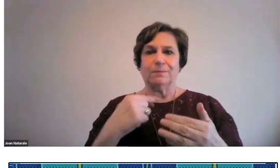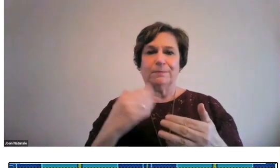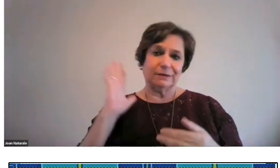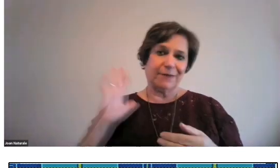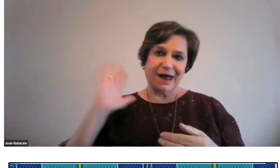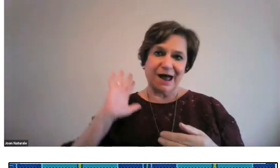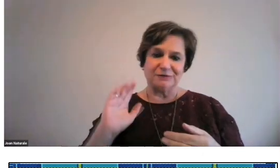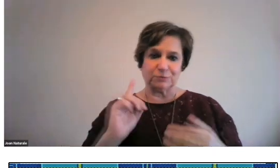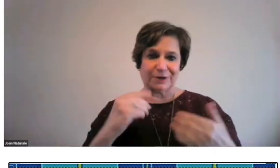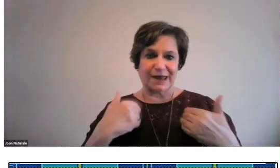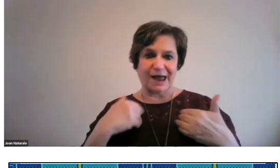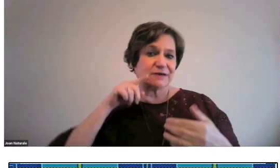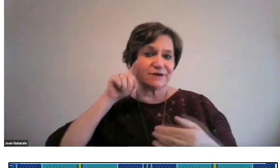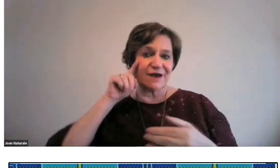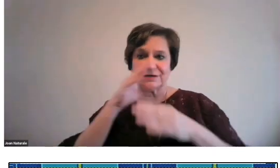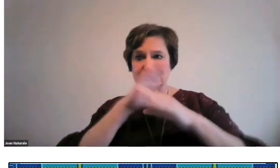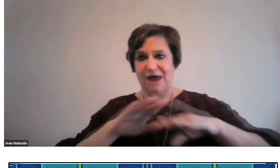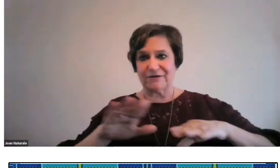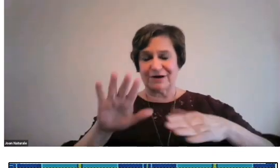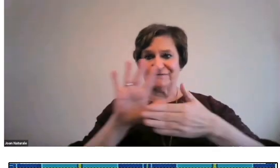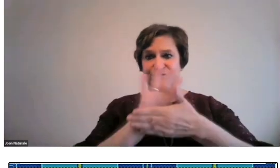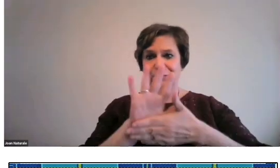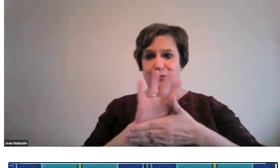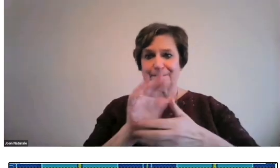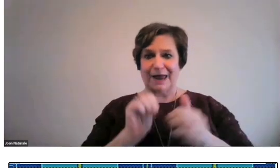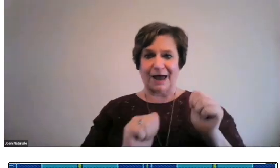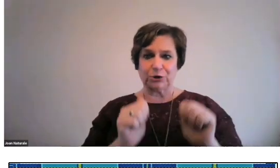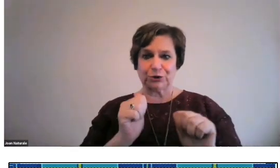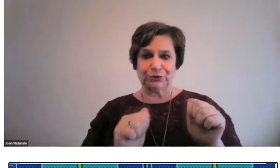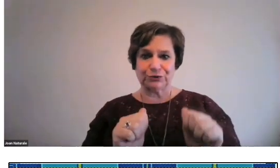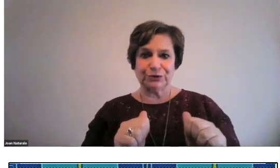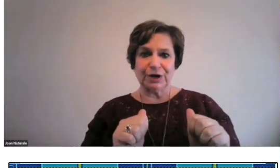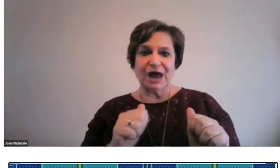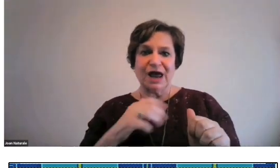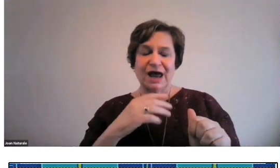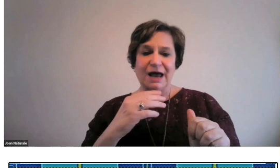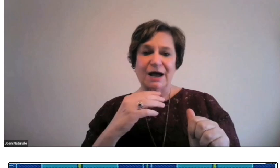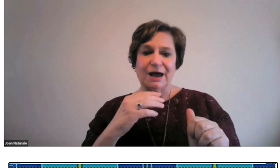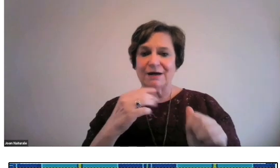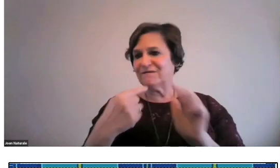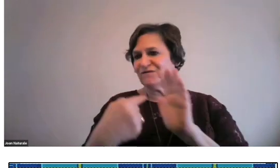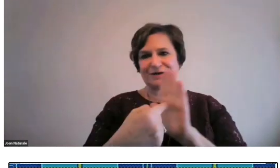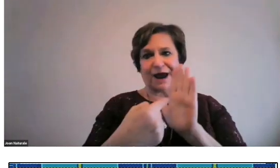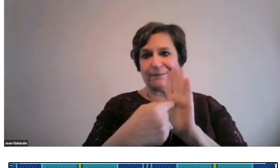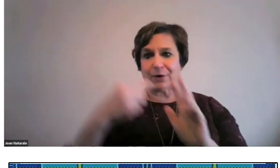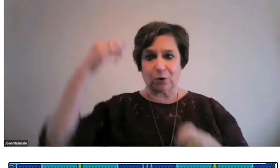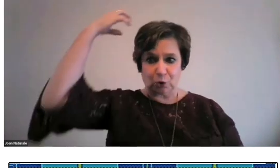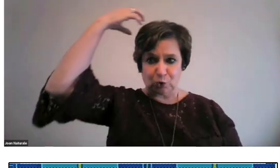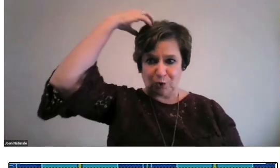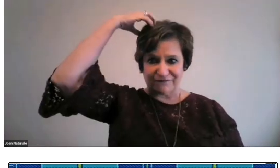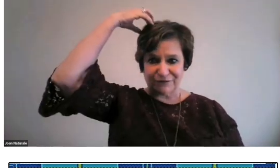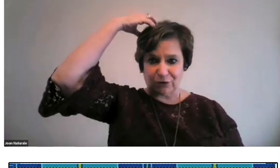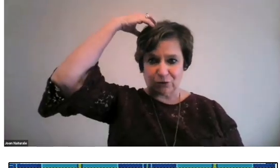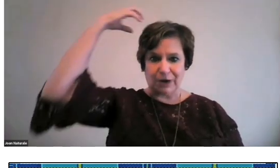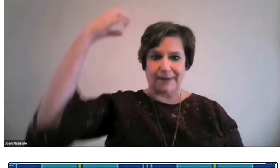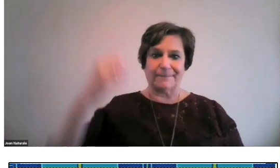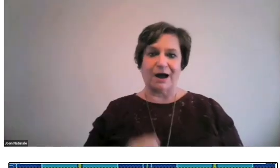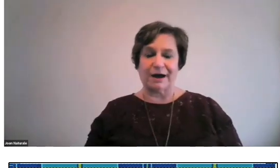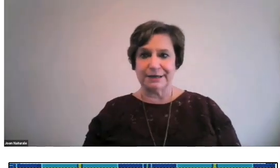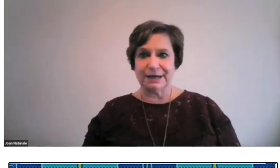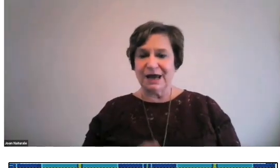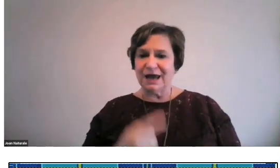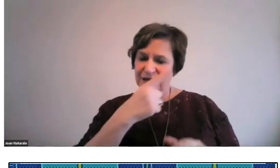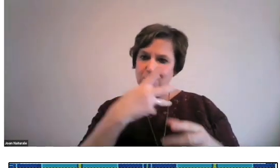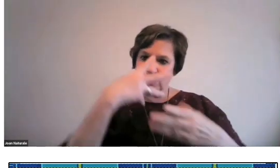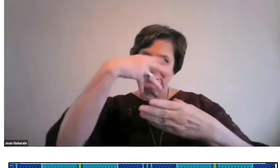We had deaf silent film actors, for example, Granville Redmond.